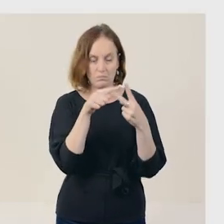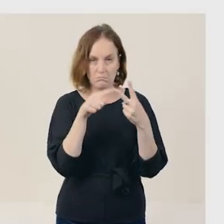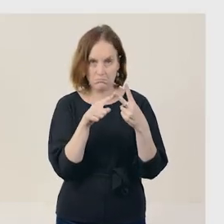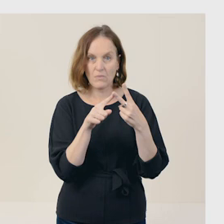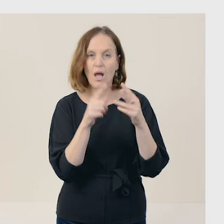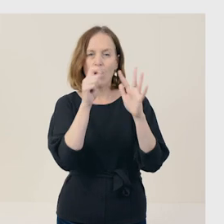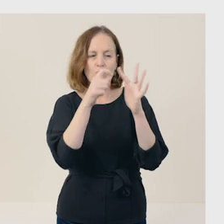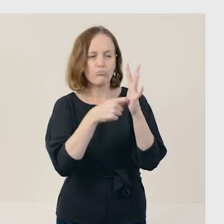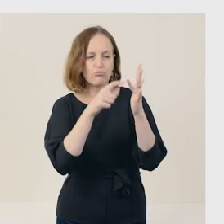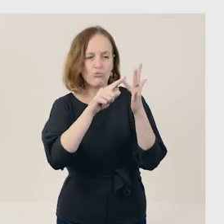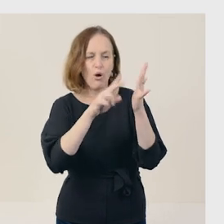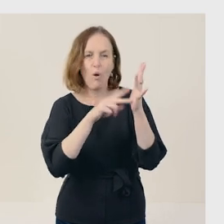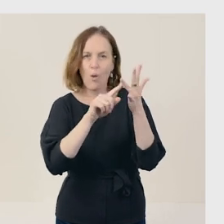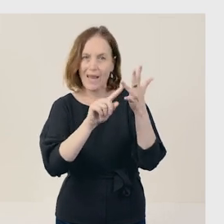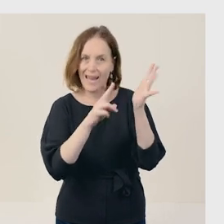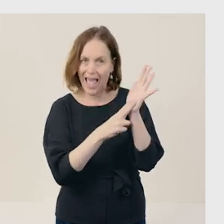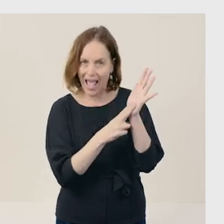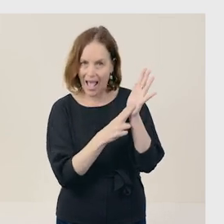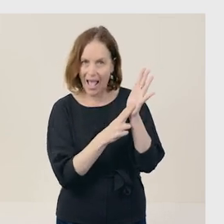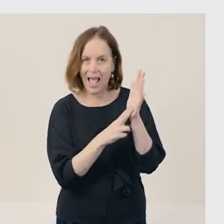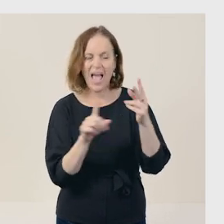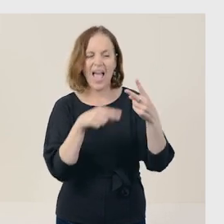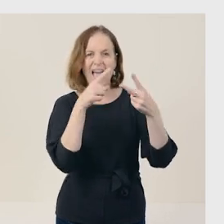pronoun references, and text connectives.